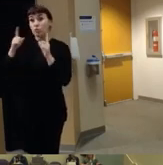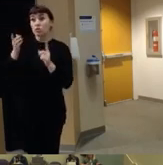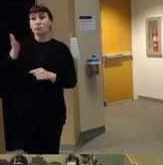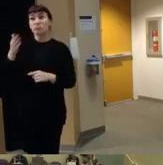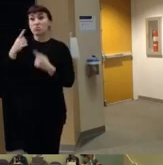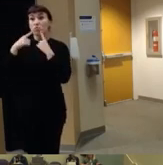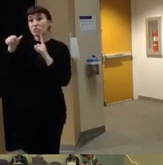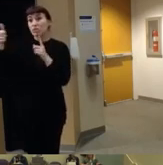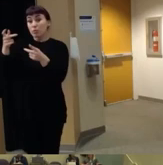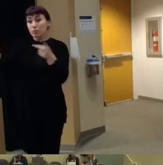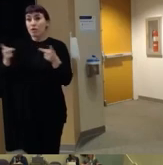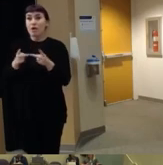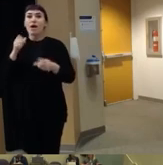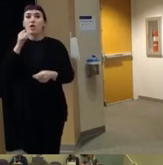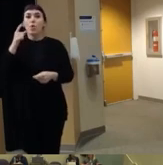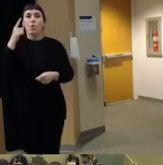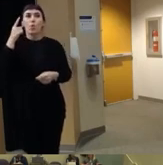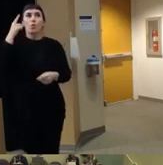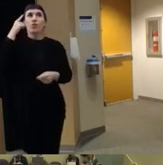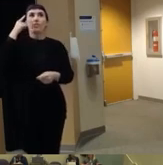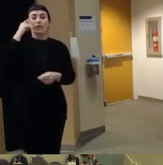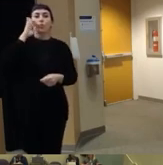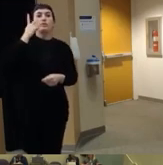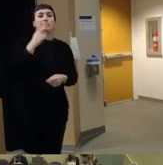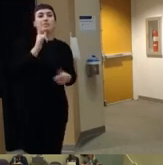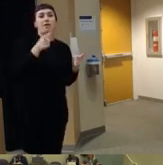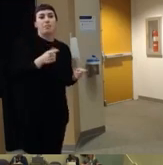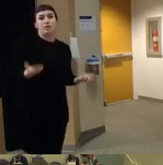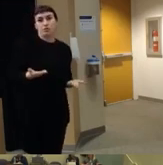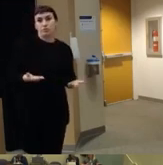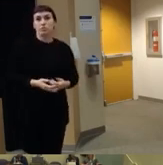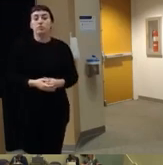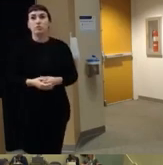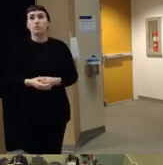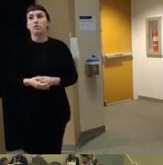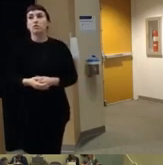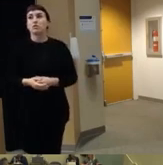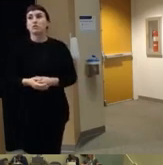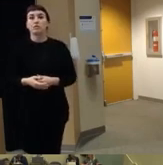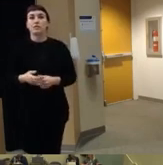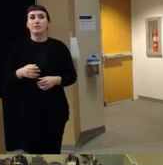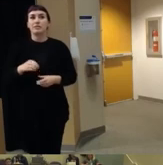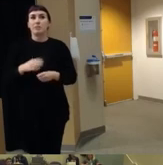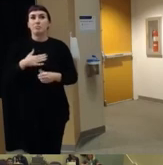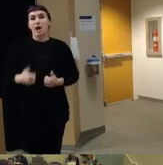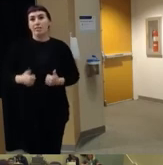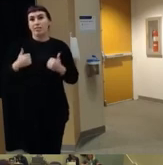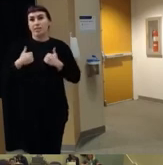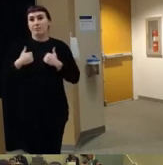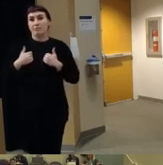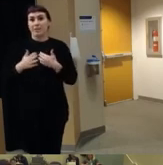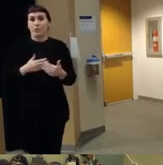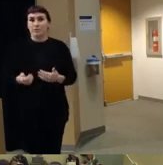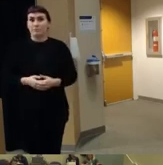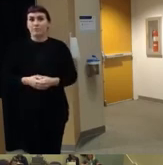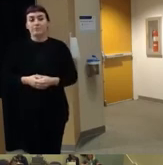places I don't think we'll see that here um in my lifetime for sure um so we we we are going to